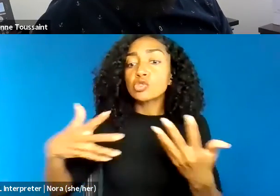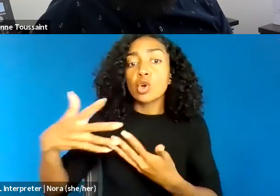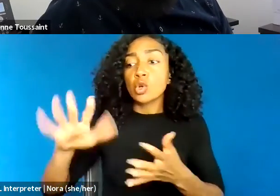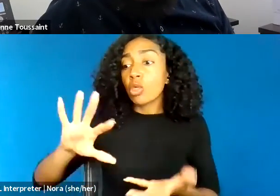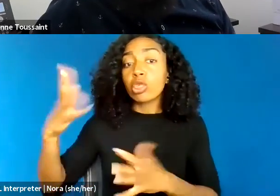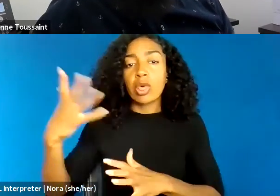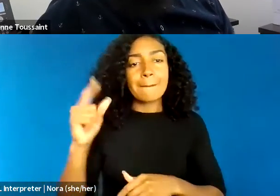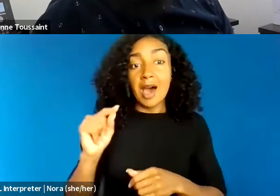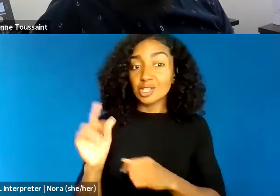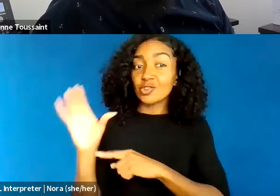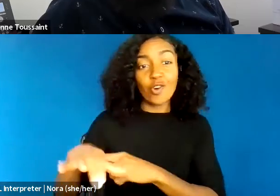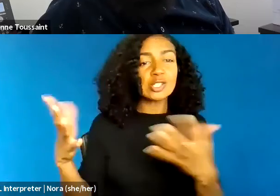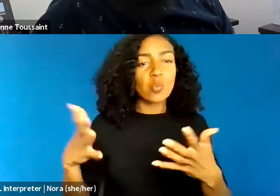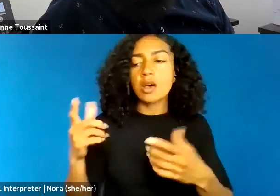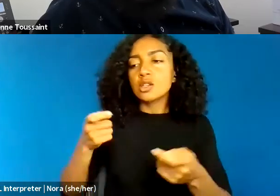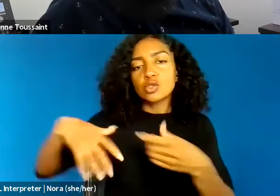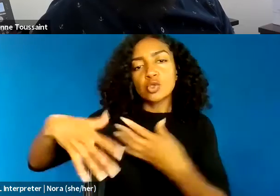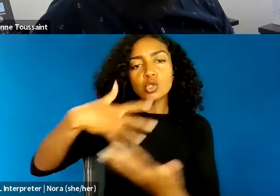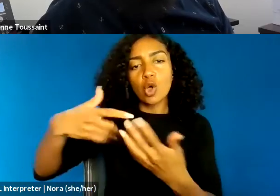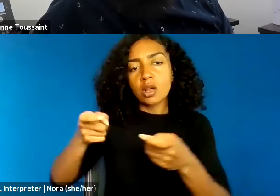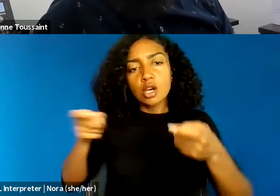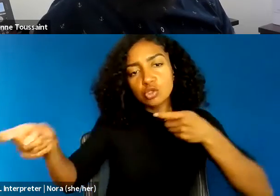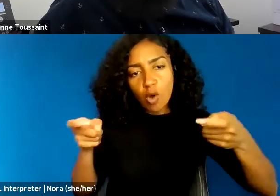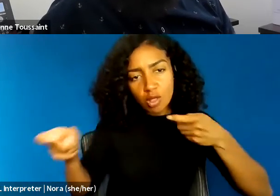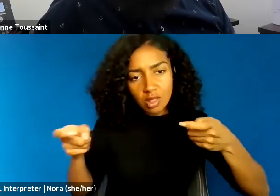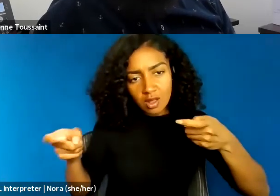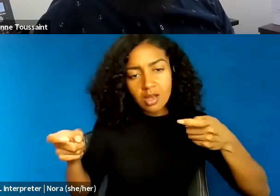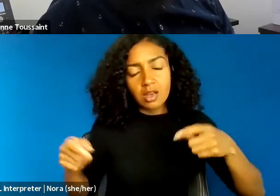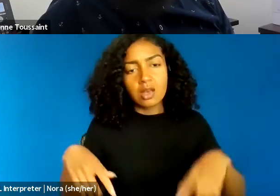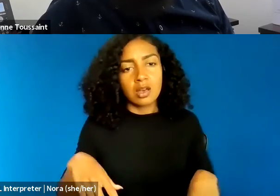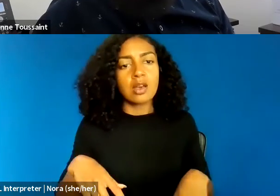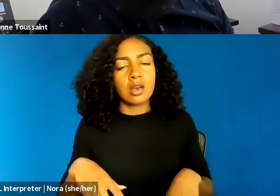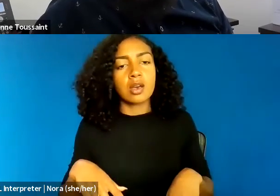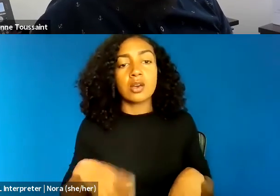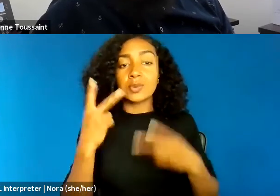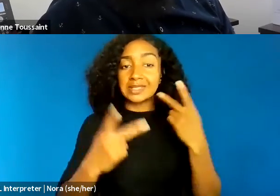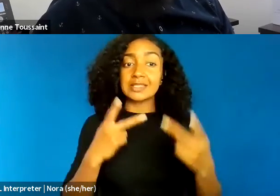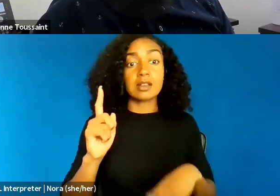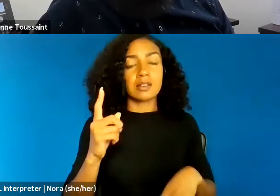In closing, I believe these racial tensions in the First Amendment reveal three insights that are important